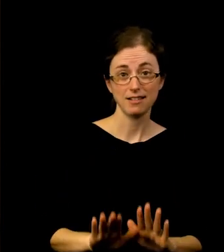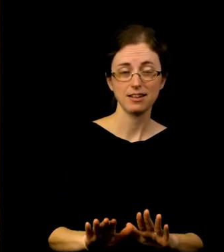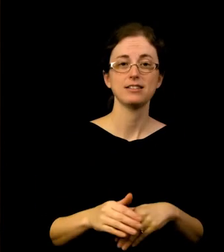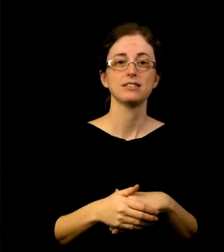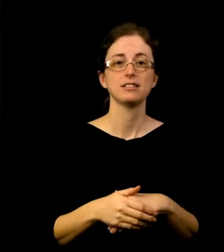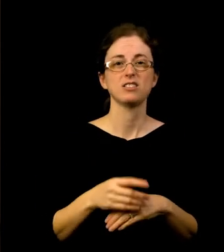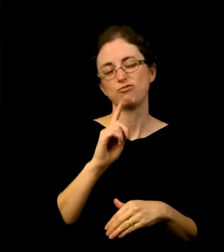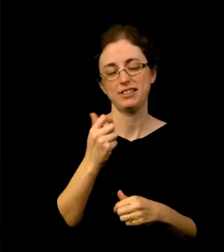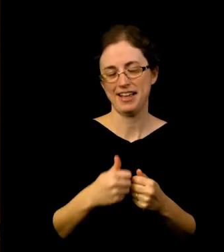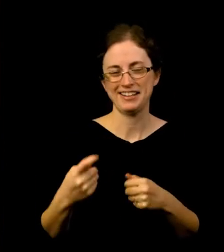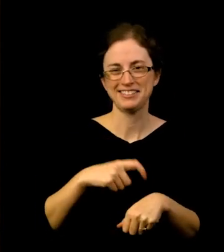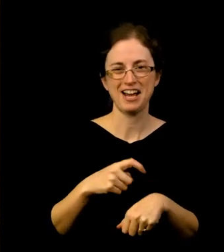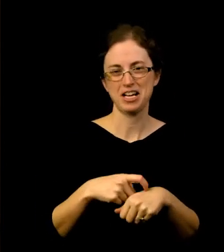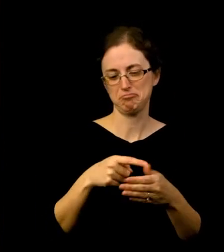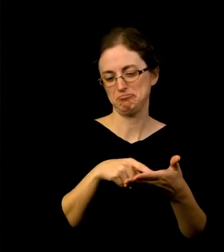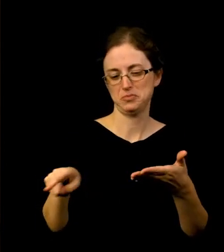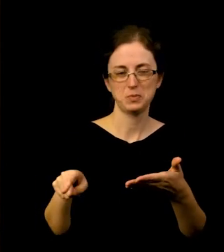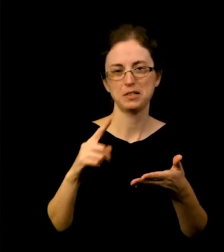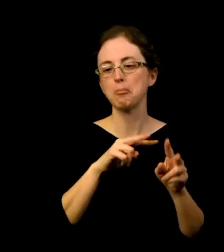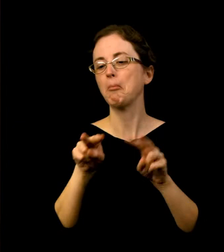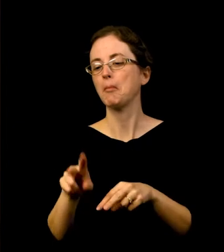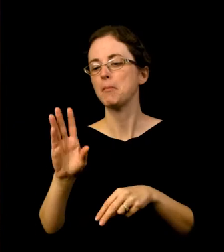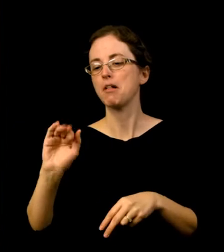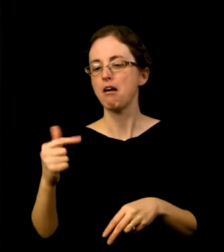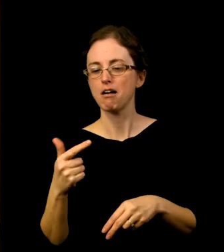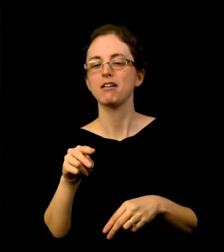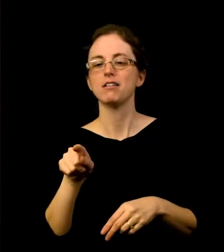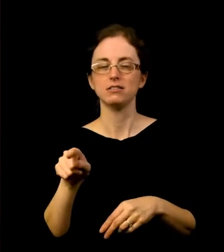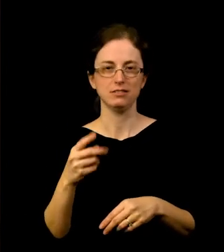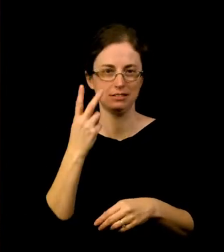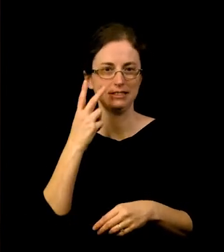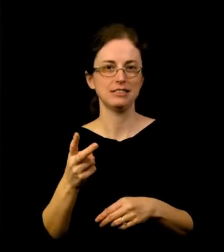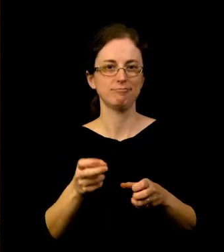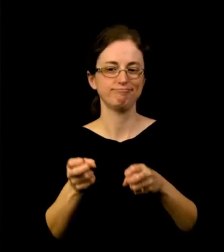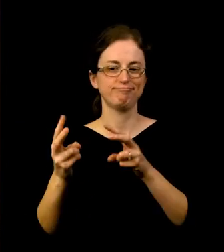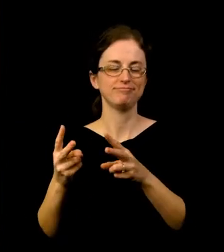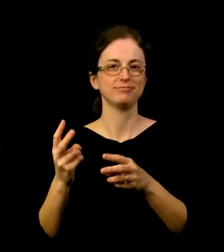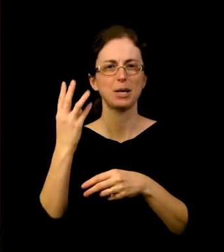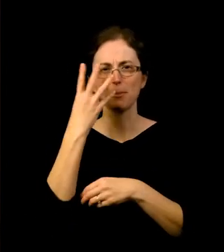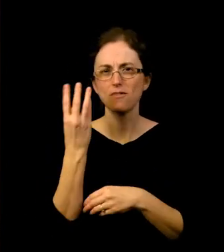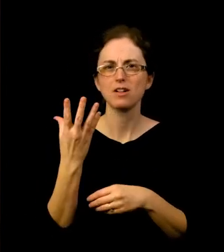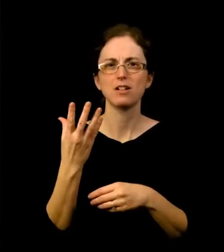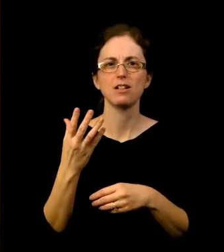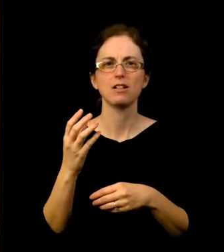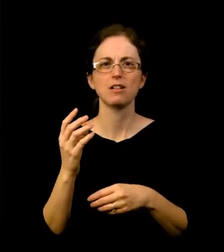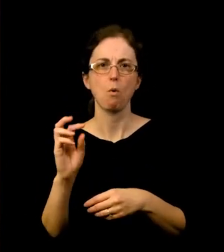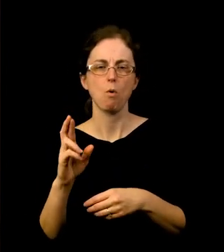or any time really during the week, you can check the blog. You'll see some beautiful or provocative